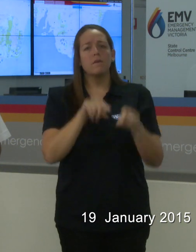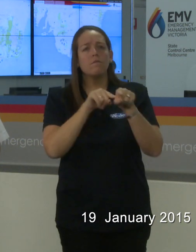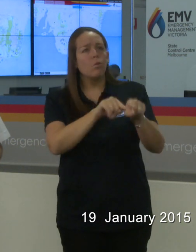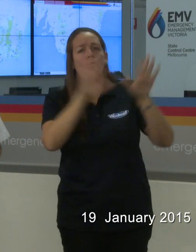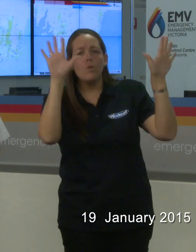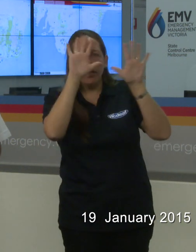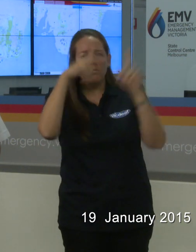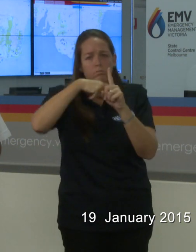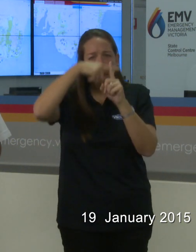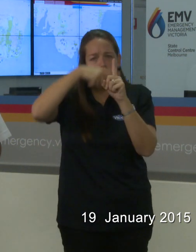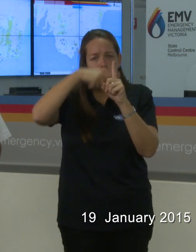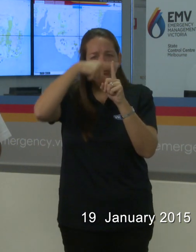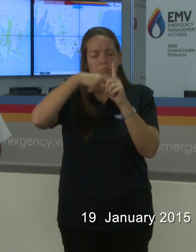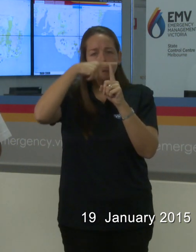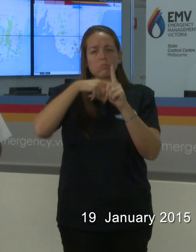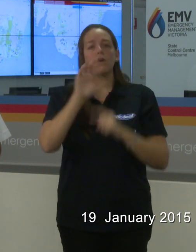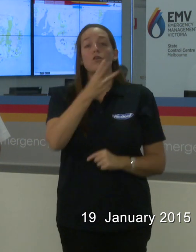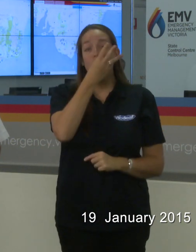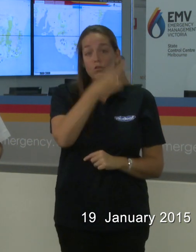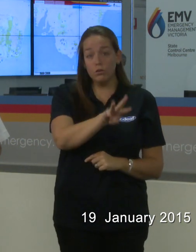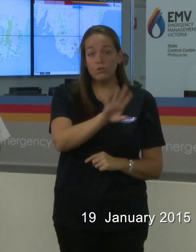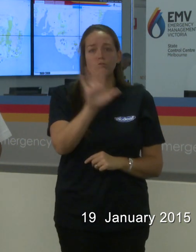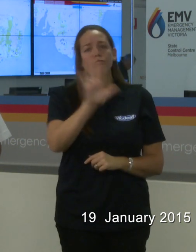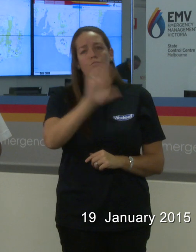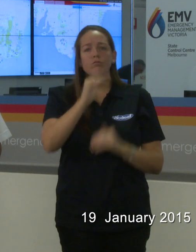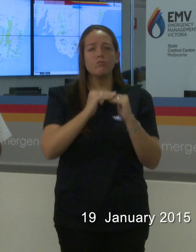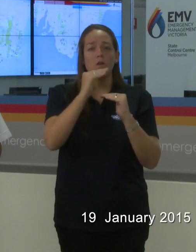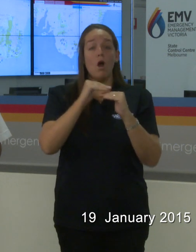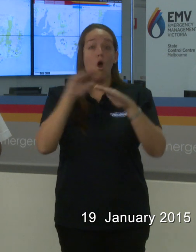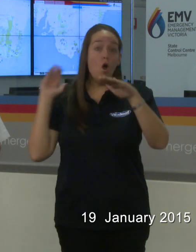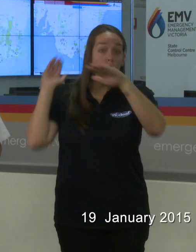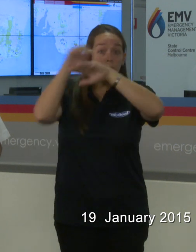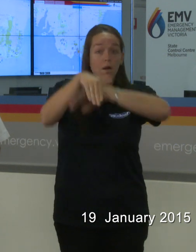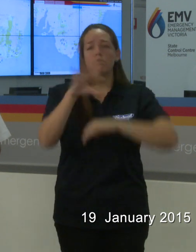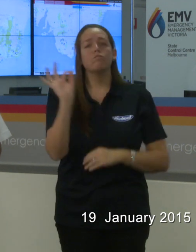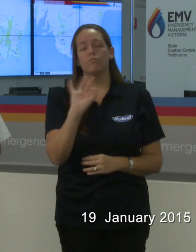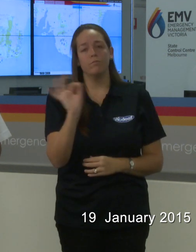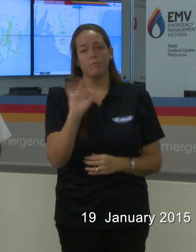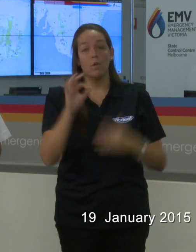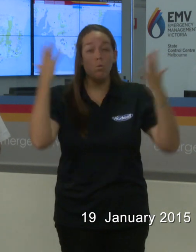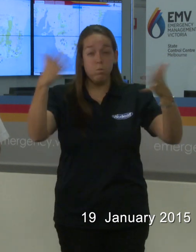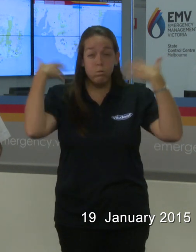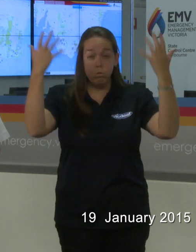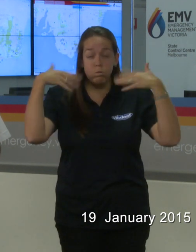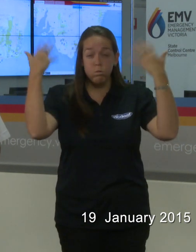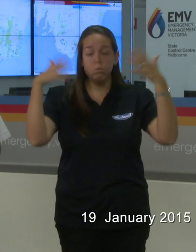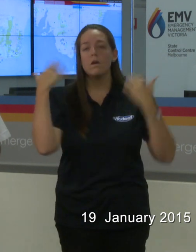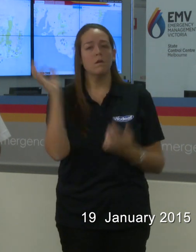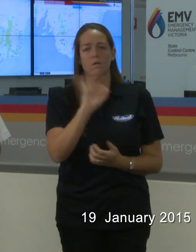that will see temperatures in the 30s but certainly not extreme temperatures We won't see extreme winds and it won't be super dry.